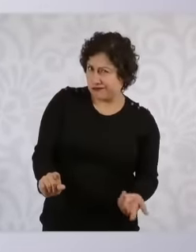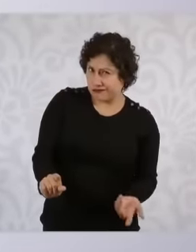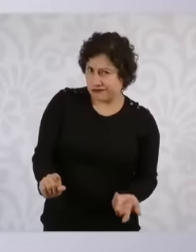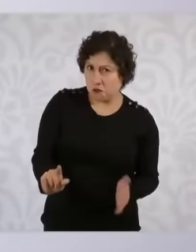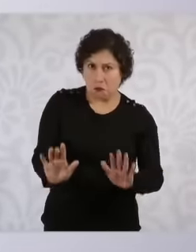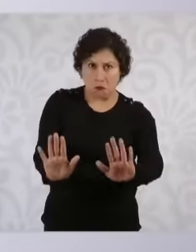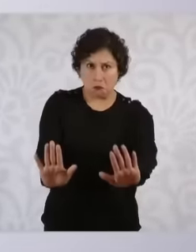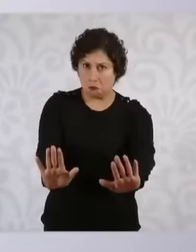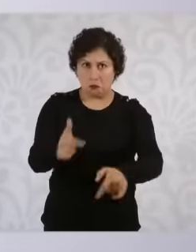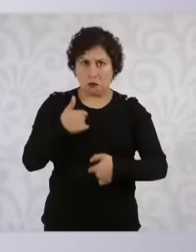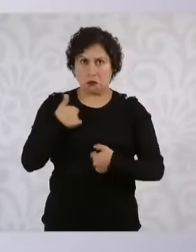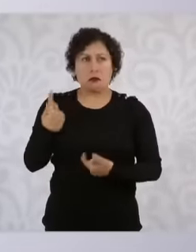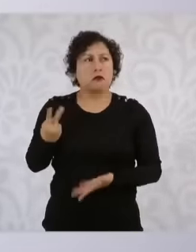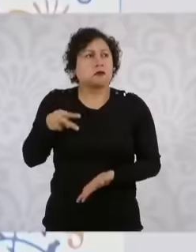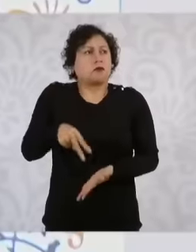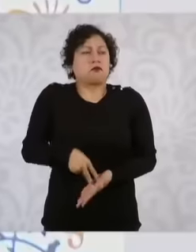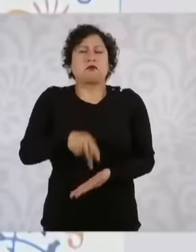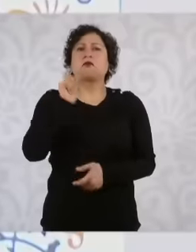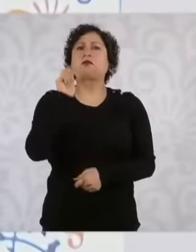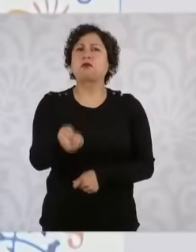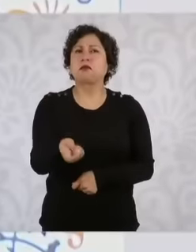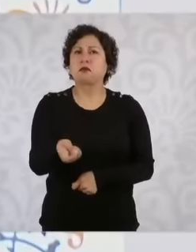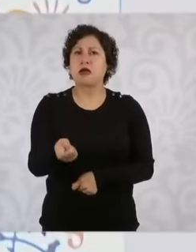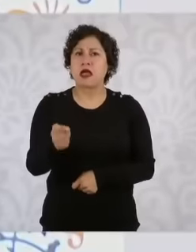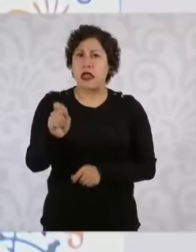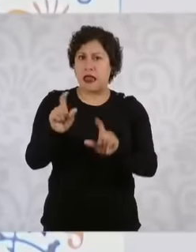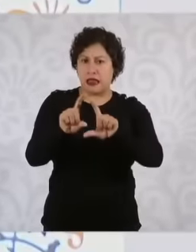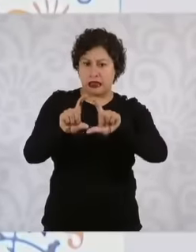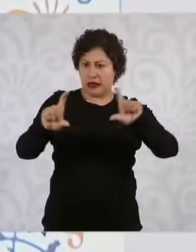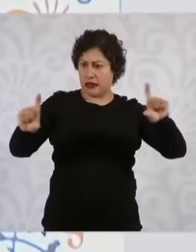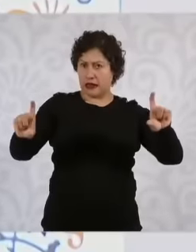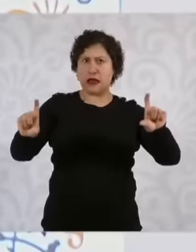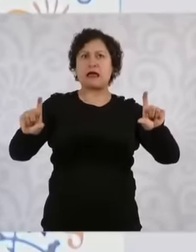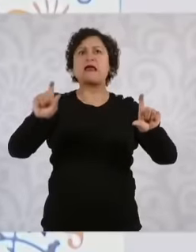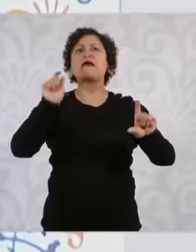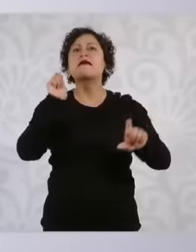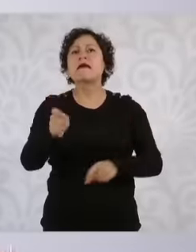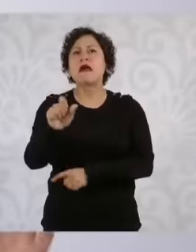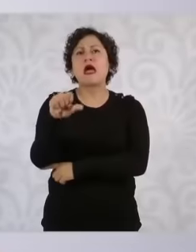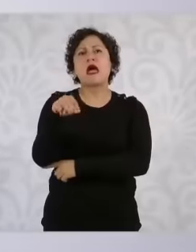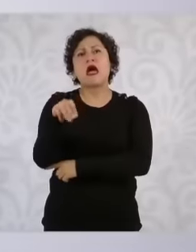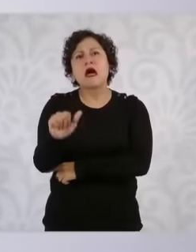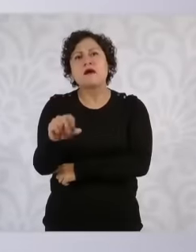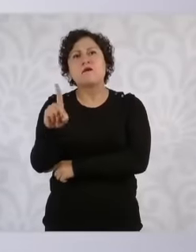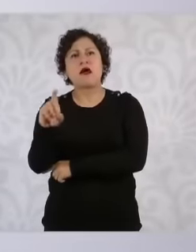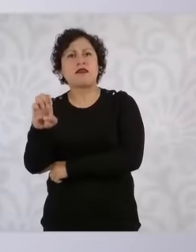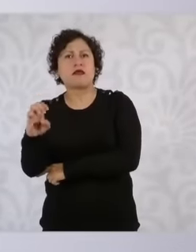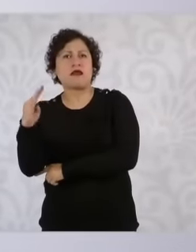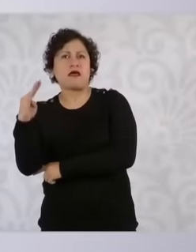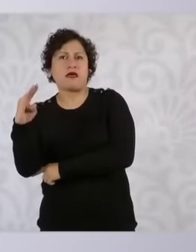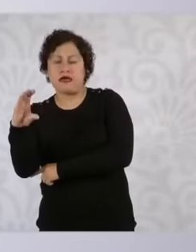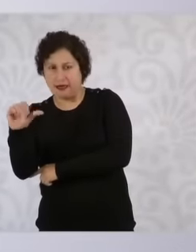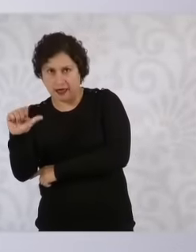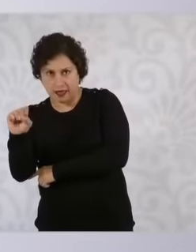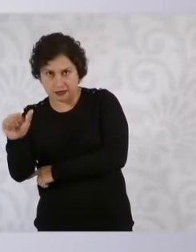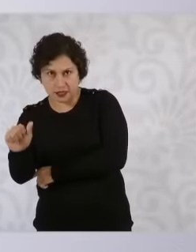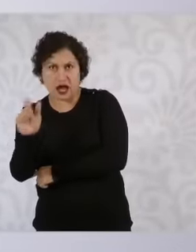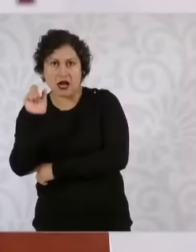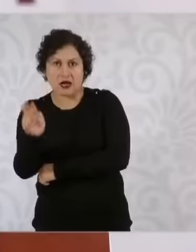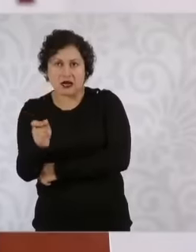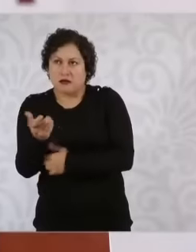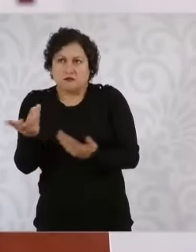said, not housewives, eh, I would like anyone to do the work of a housewife,